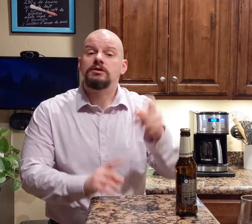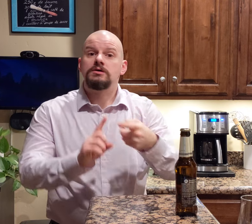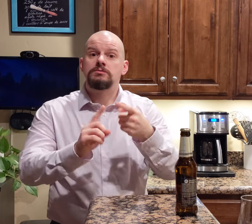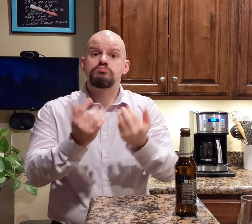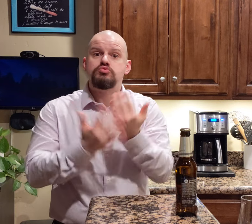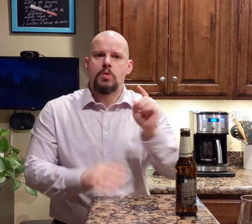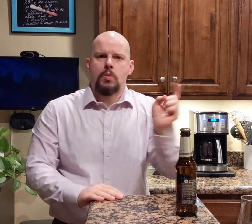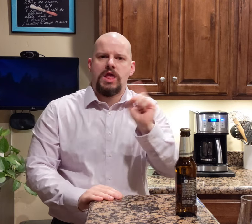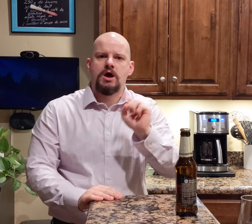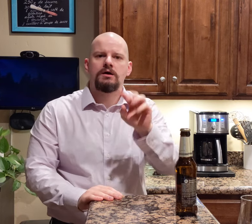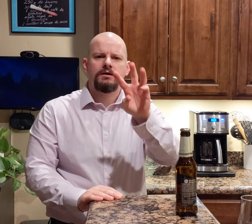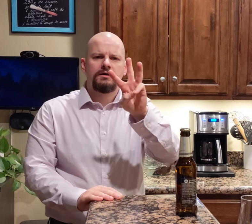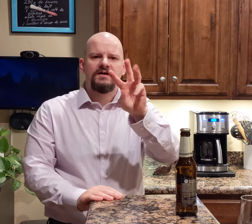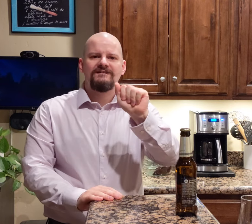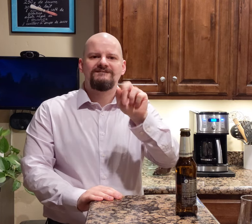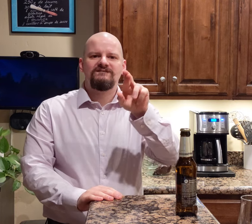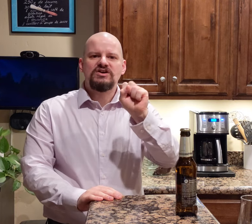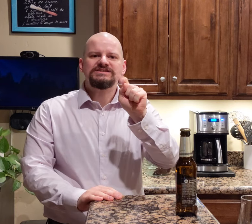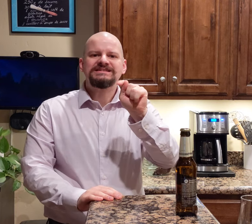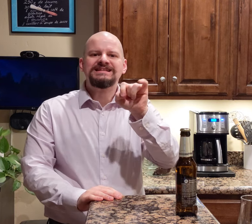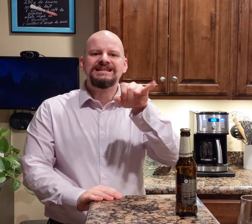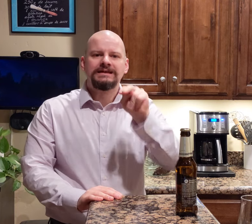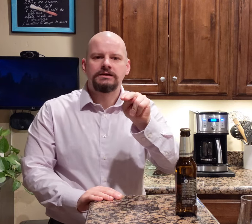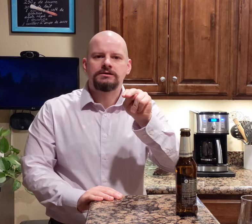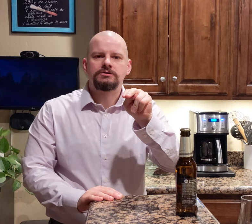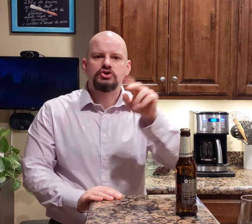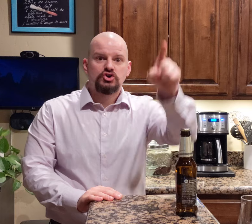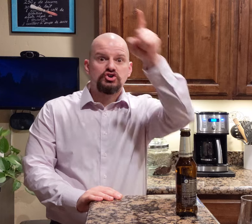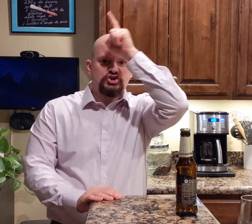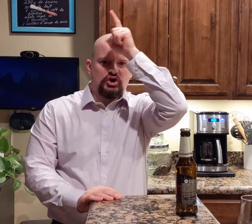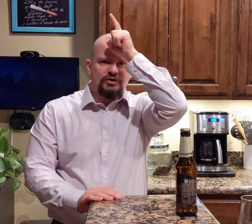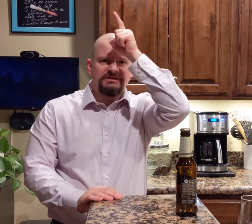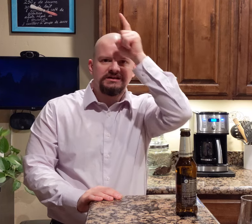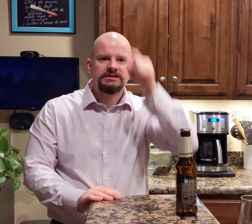It's brewed in Warstein, Germany.